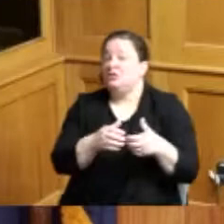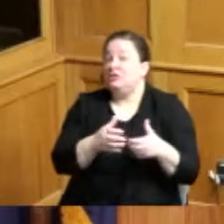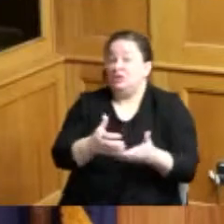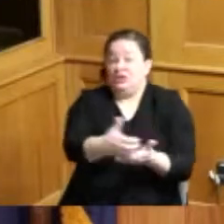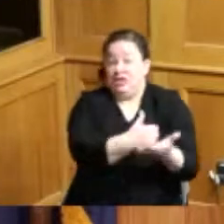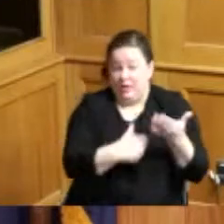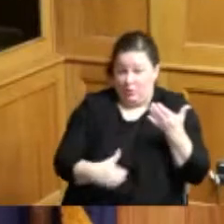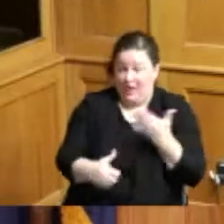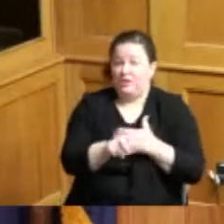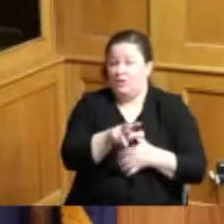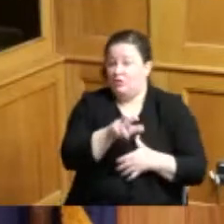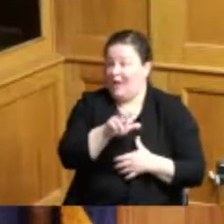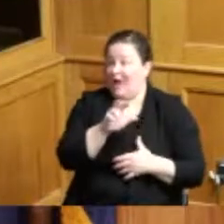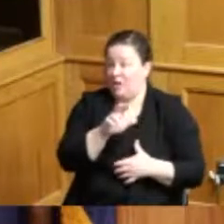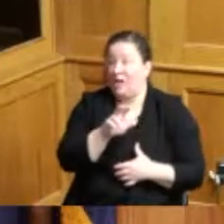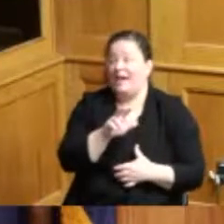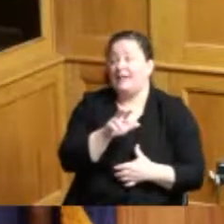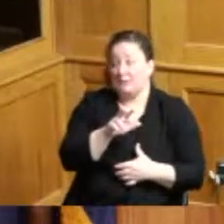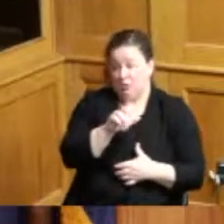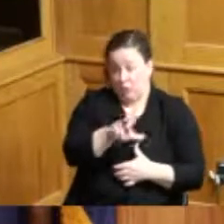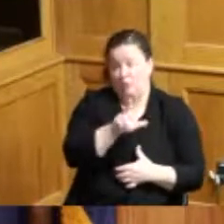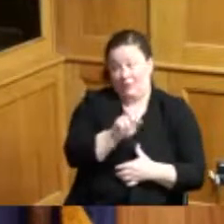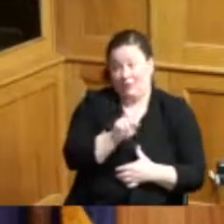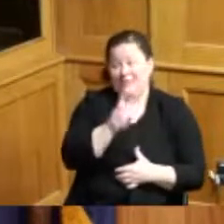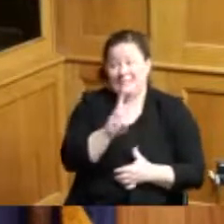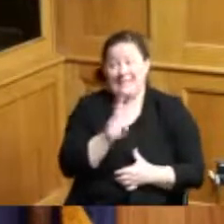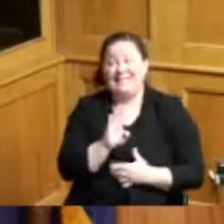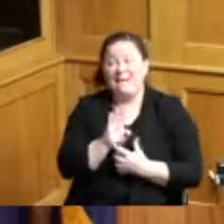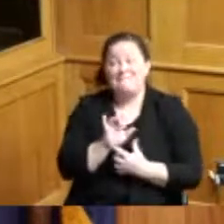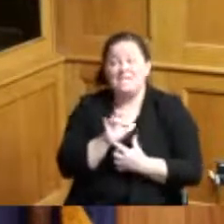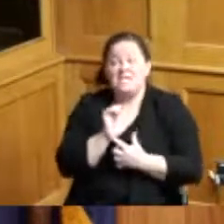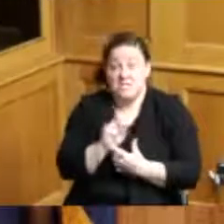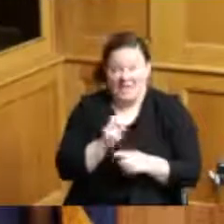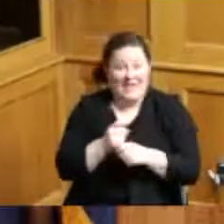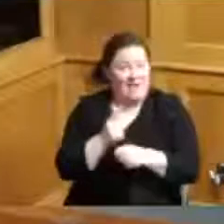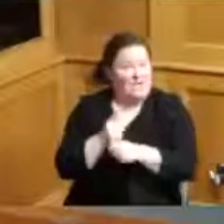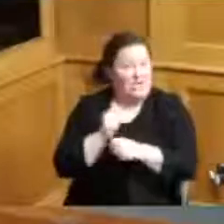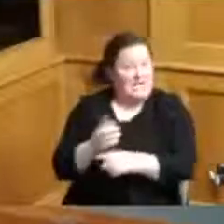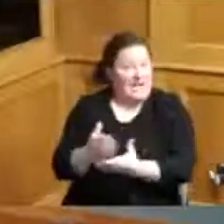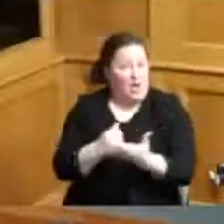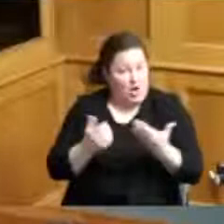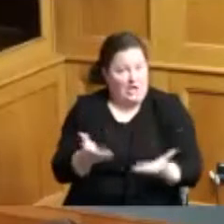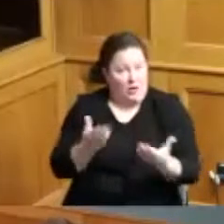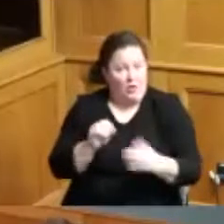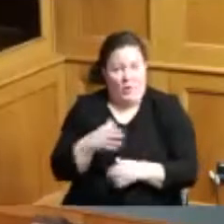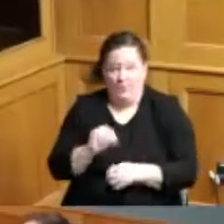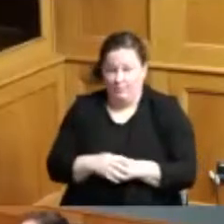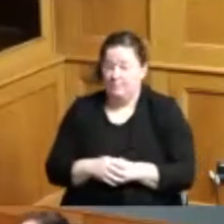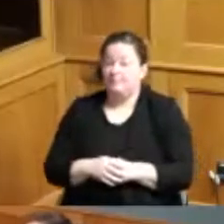in Ohio each year and whereas public transit transit's development and deployment of vehicles